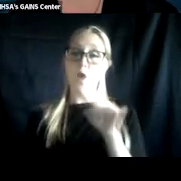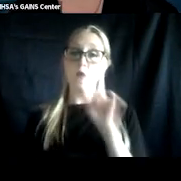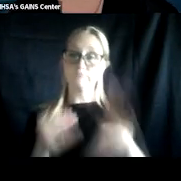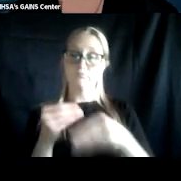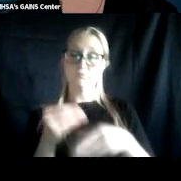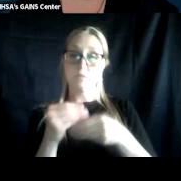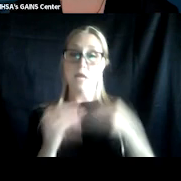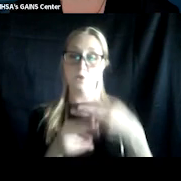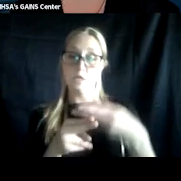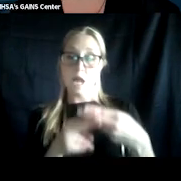and where you're joining from.